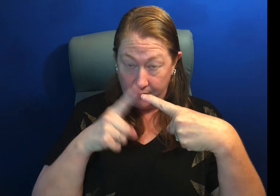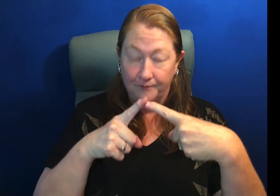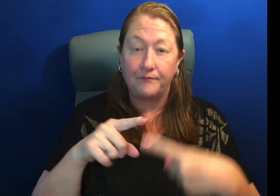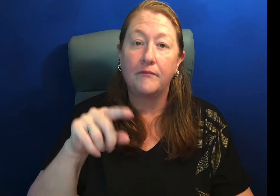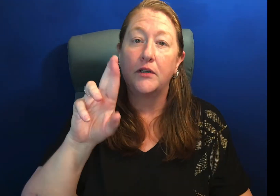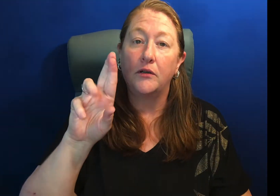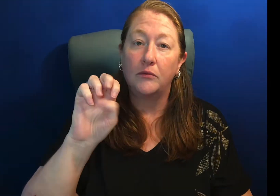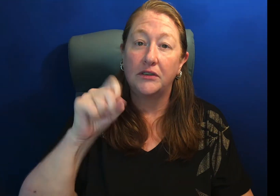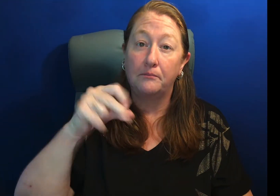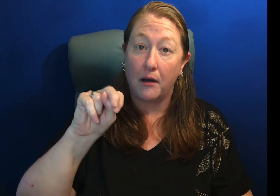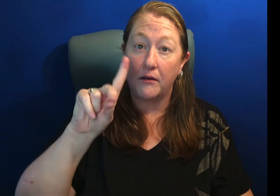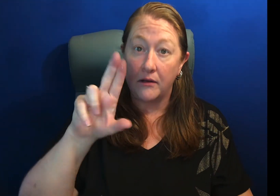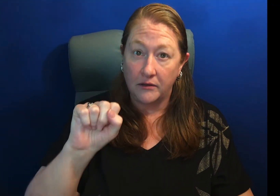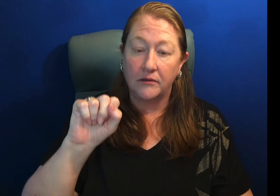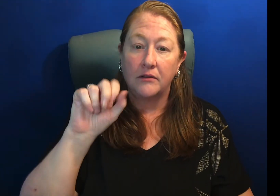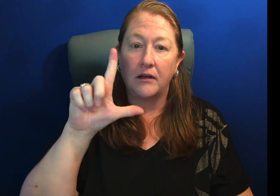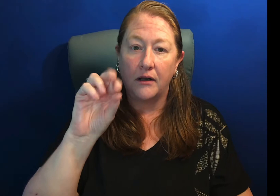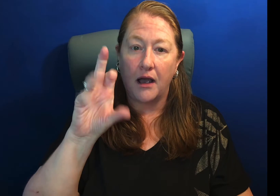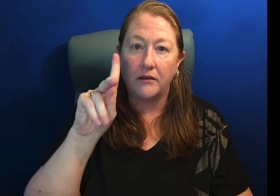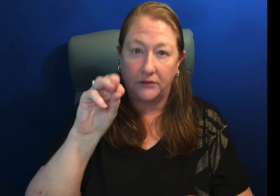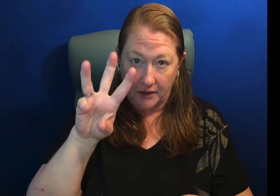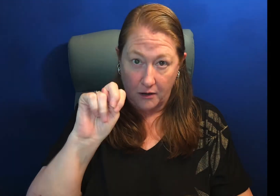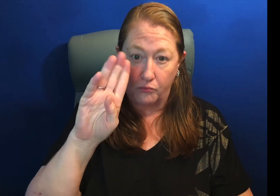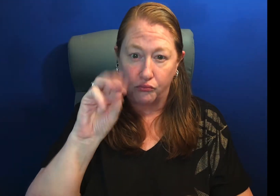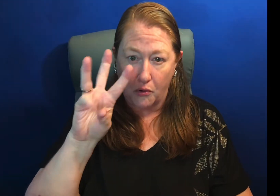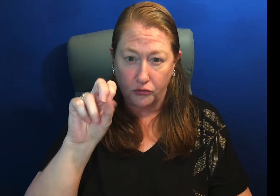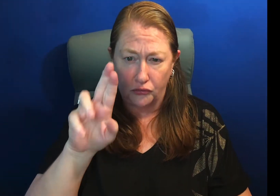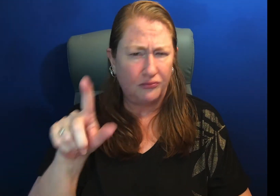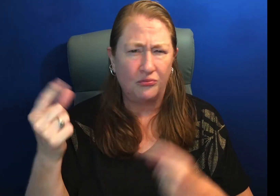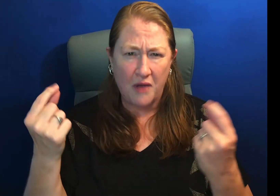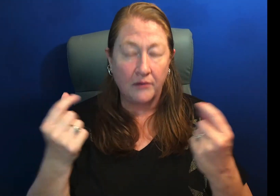The first one is: Respondus Lockdown Browser,